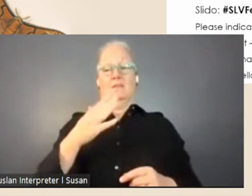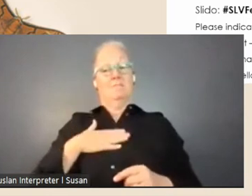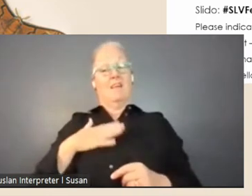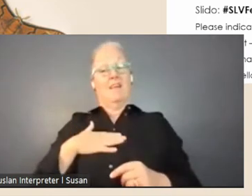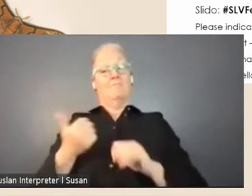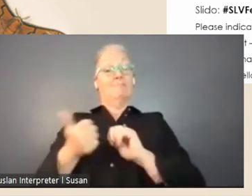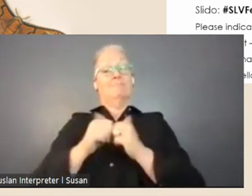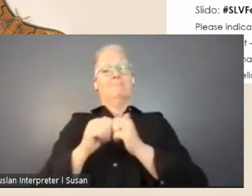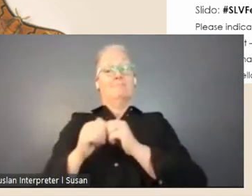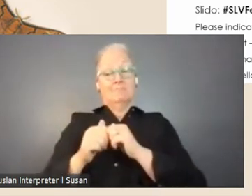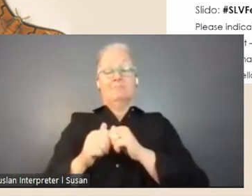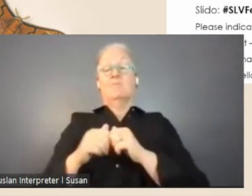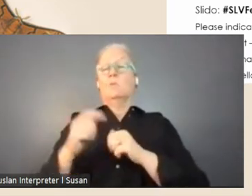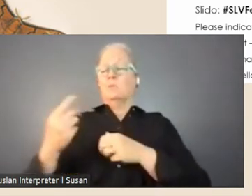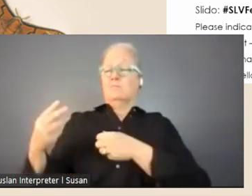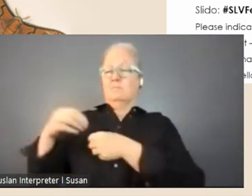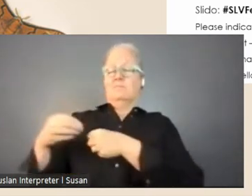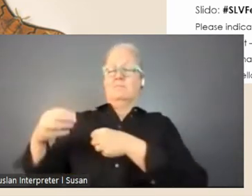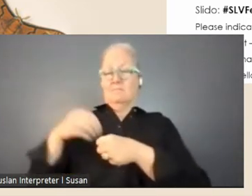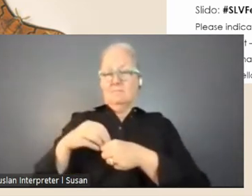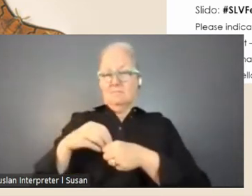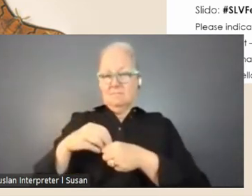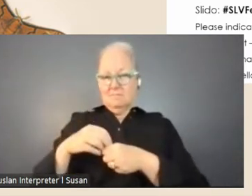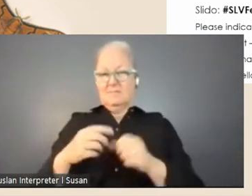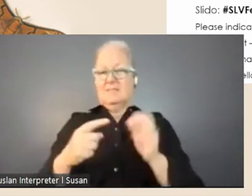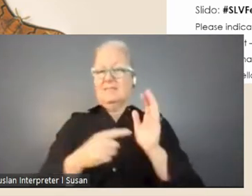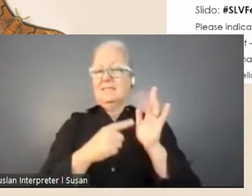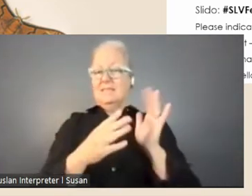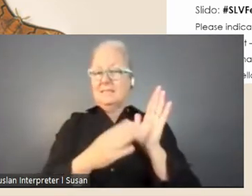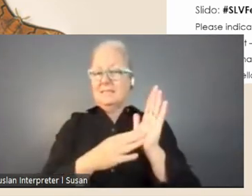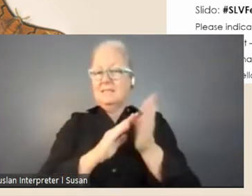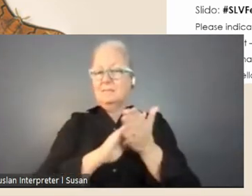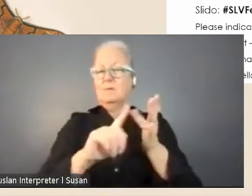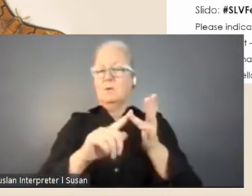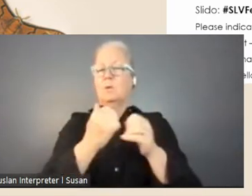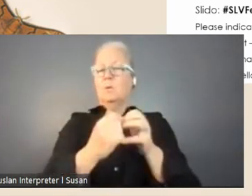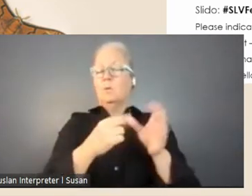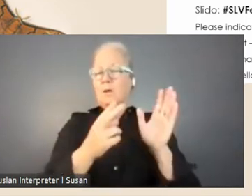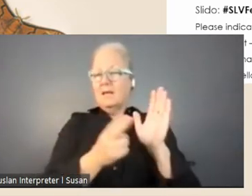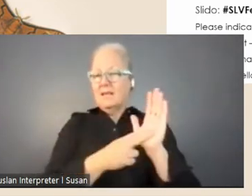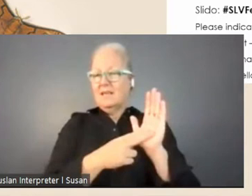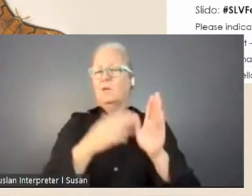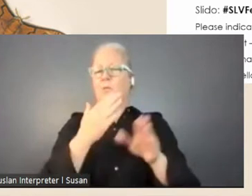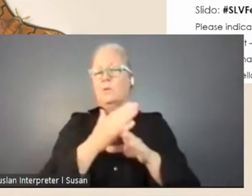so I'd like to welcome Tim Hogan, Principal Librarian, Victorian and Australian collections,